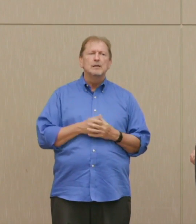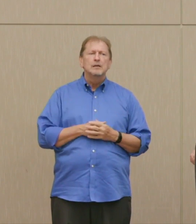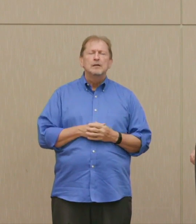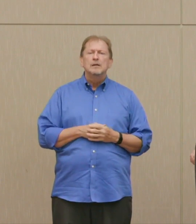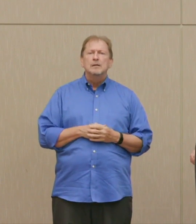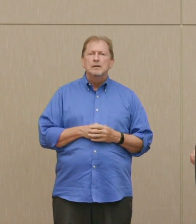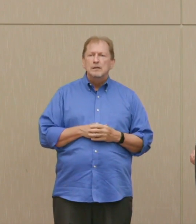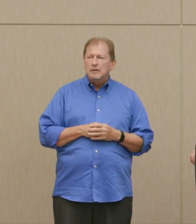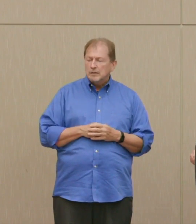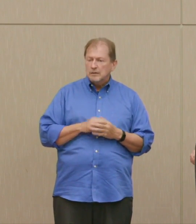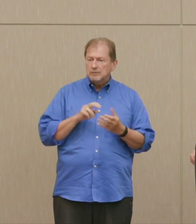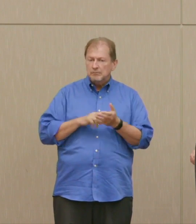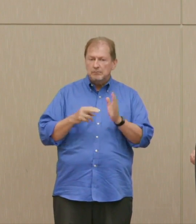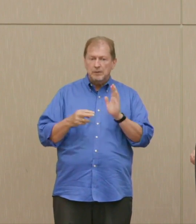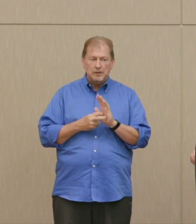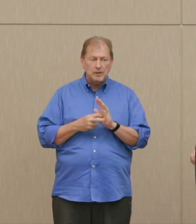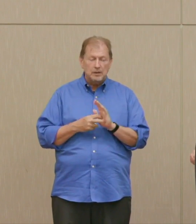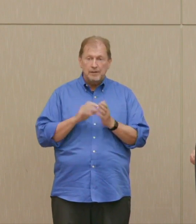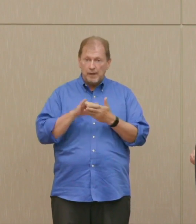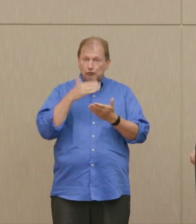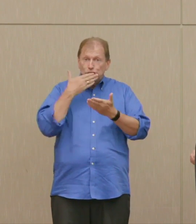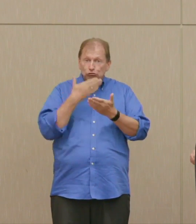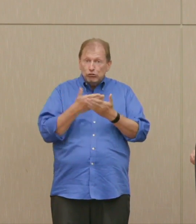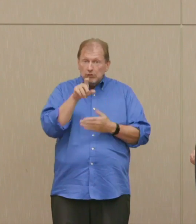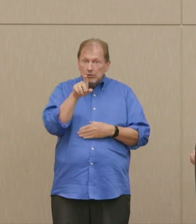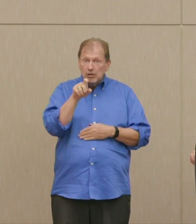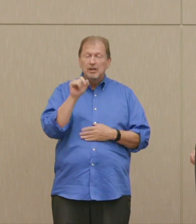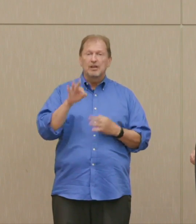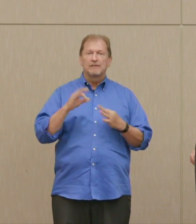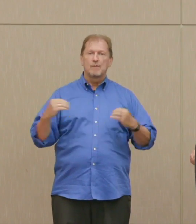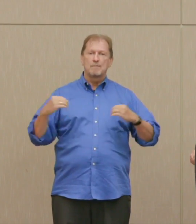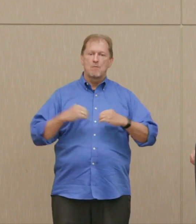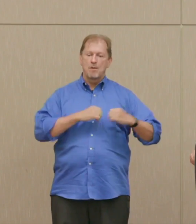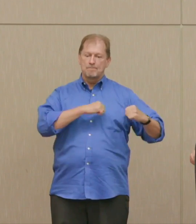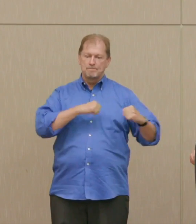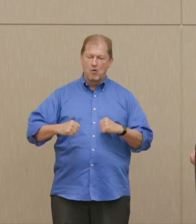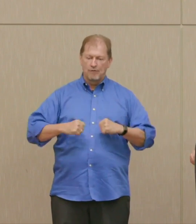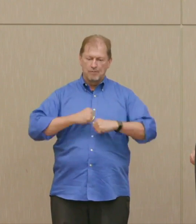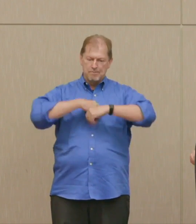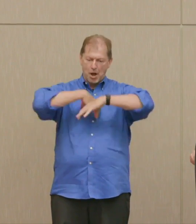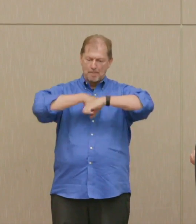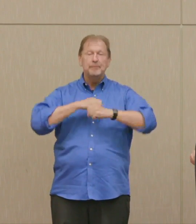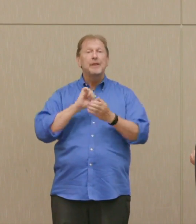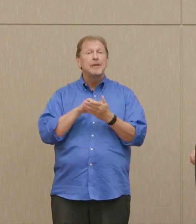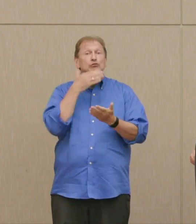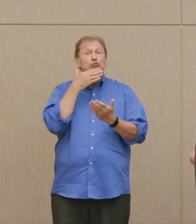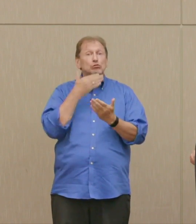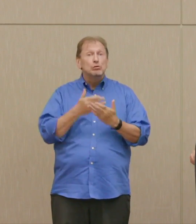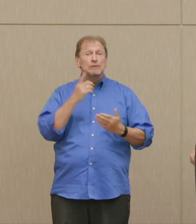be a good thing for what was then called mankind, humanity, to have?